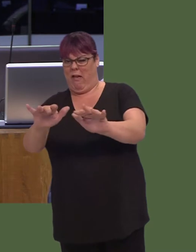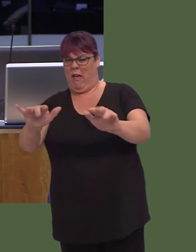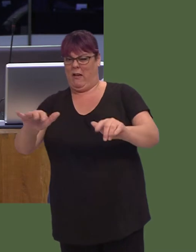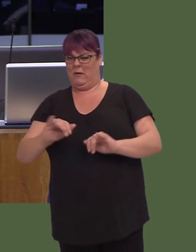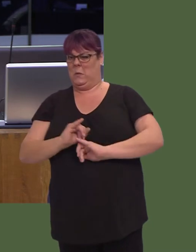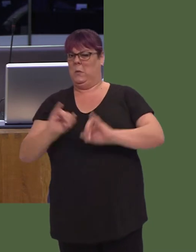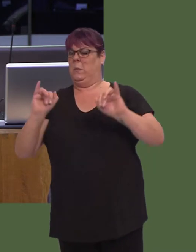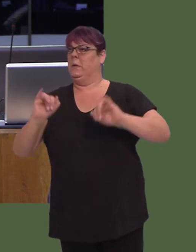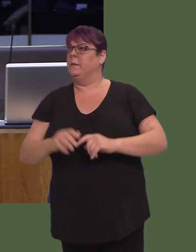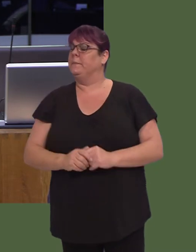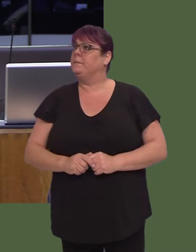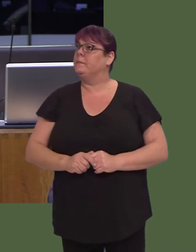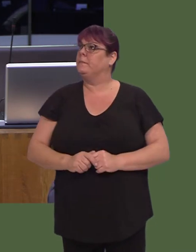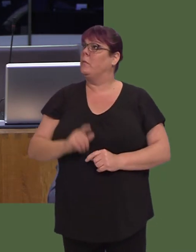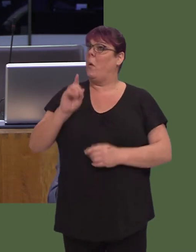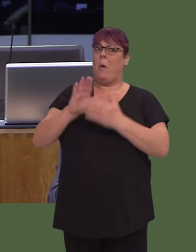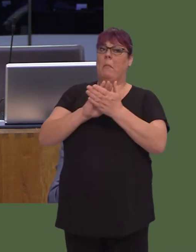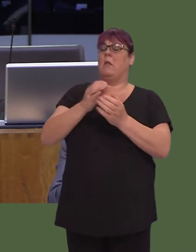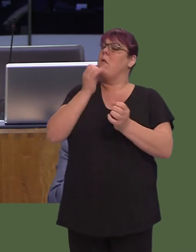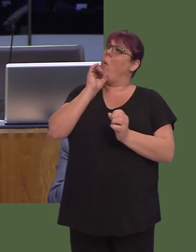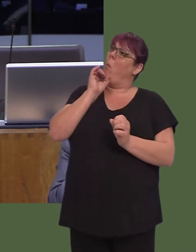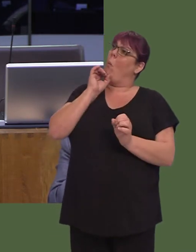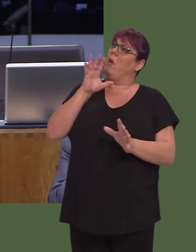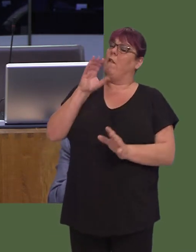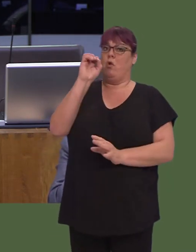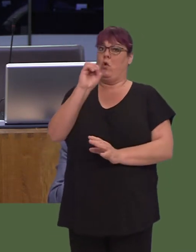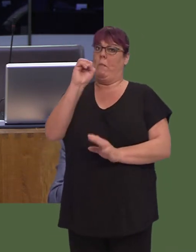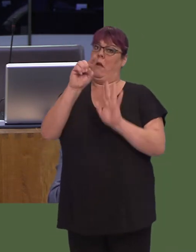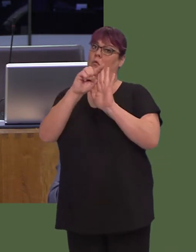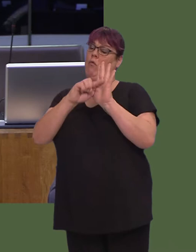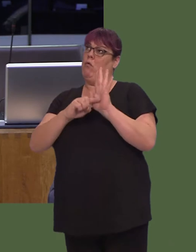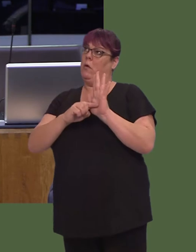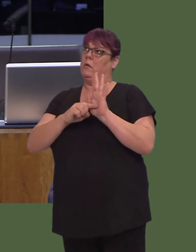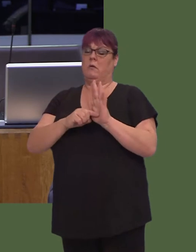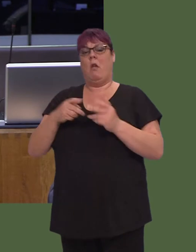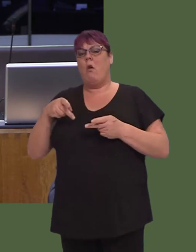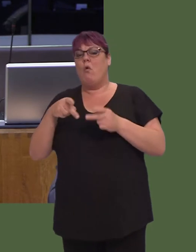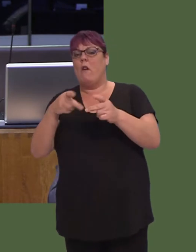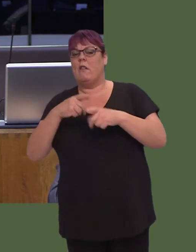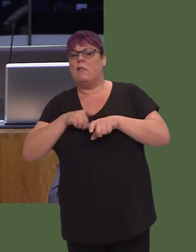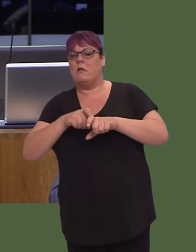So, even with all of these wonderful EU regulations, the river is still apparently suffering from some fairly major pollution.